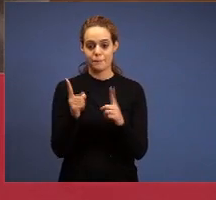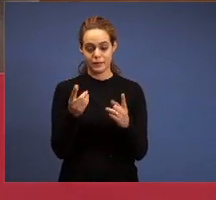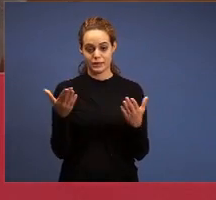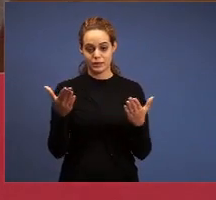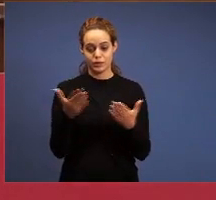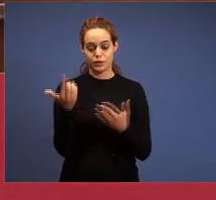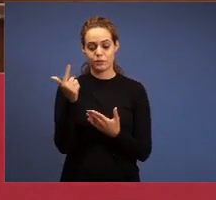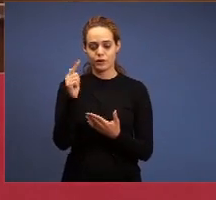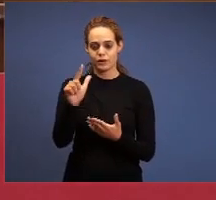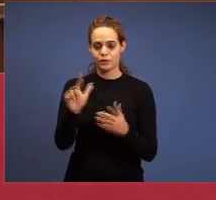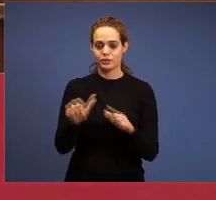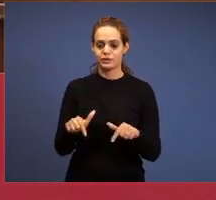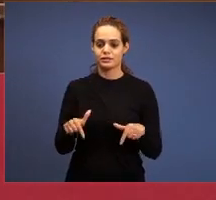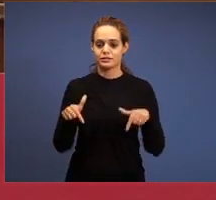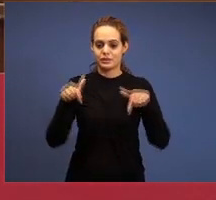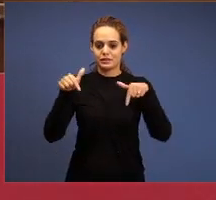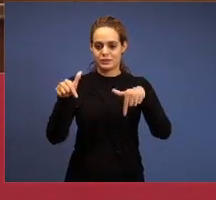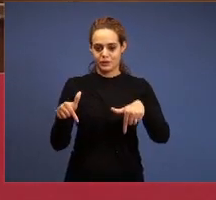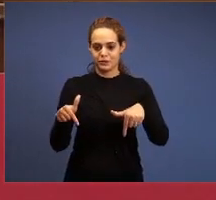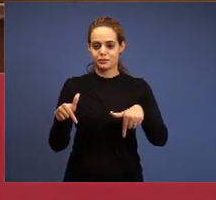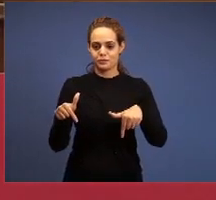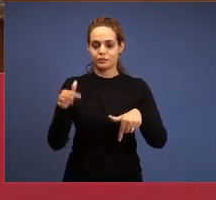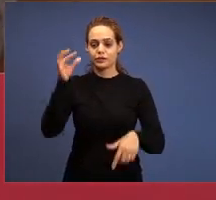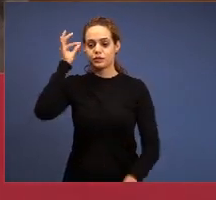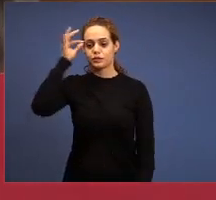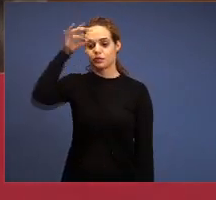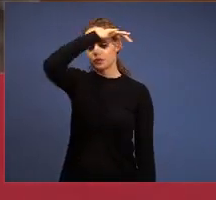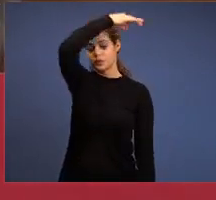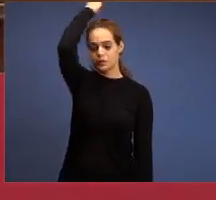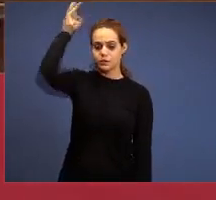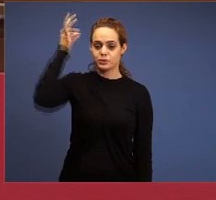Holy Spirit, they're seven spirits of God,